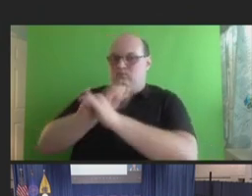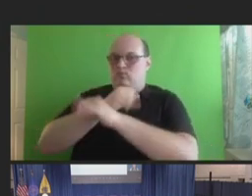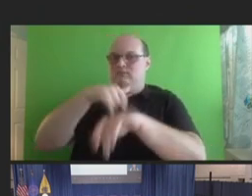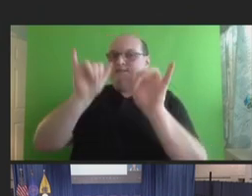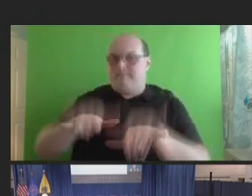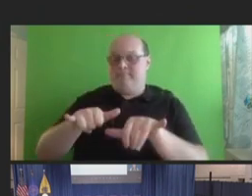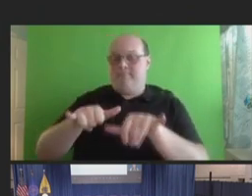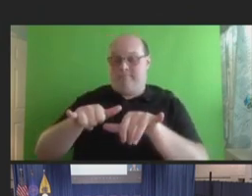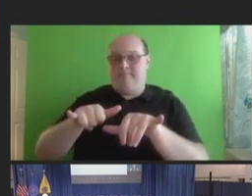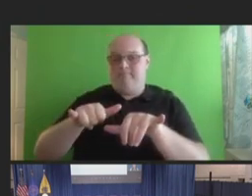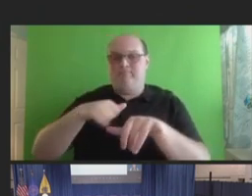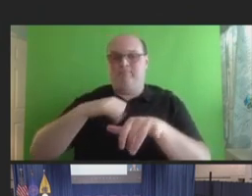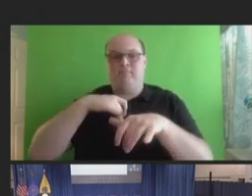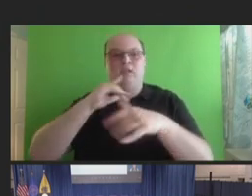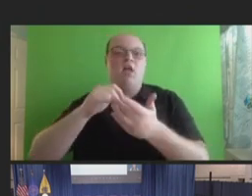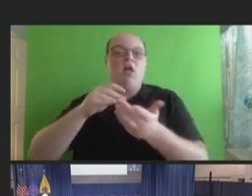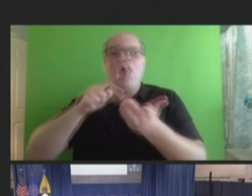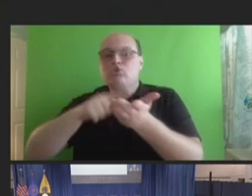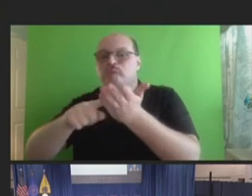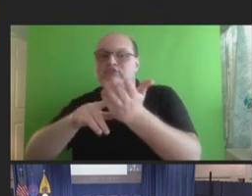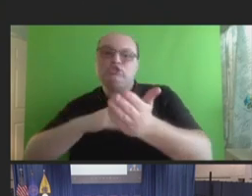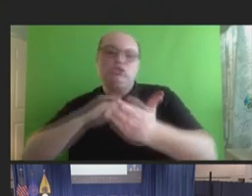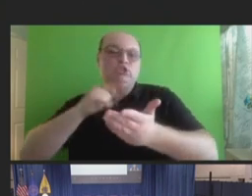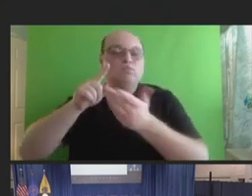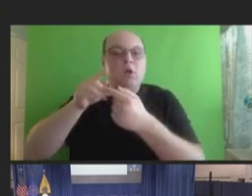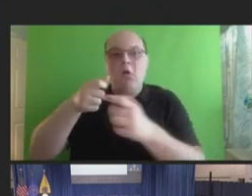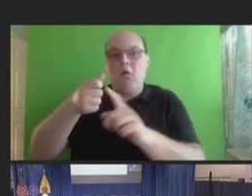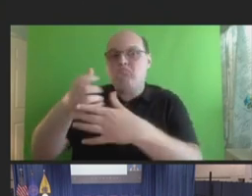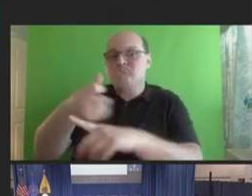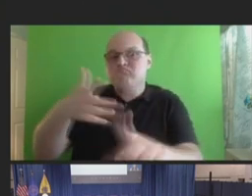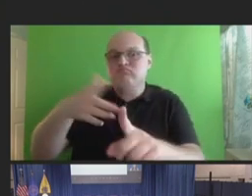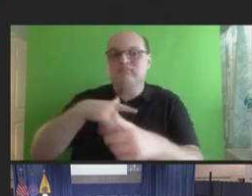to walk through some of the research we've done on COVID-19 vaccine safety monitoring